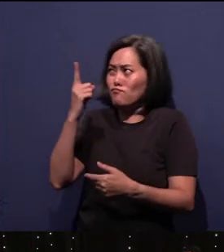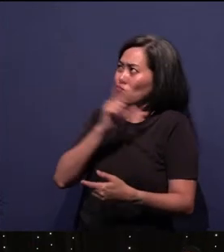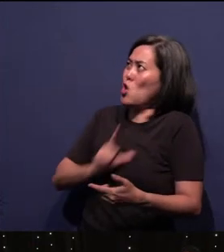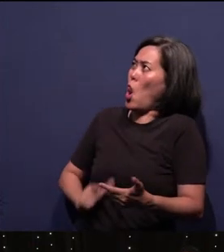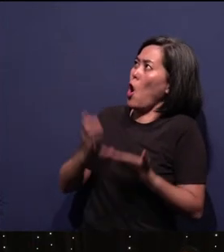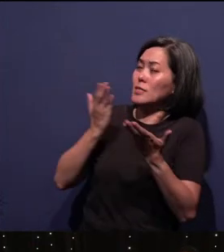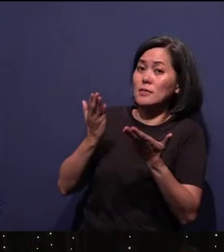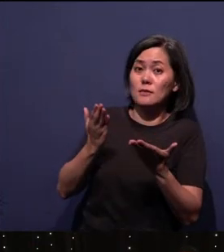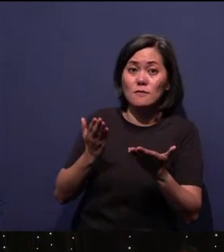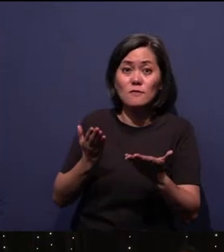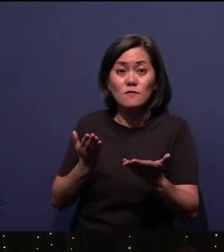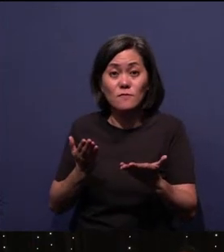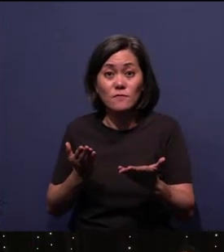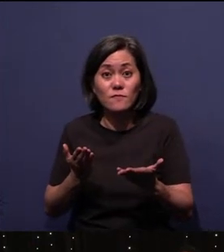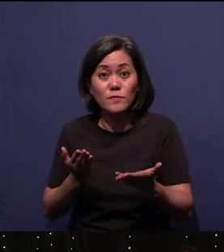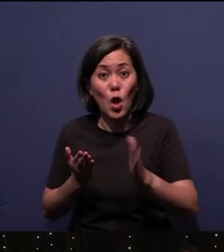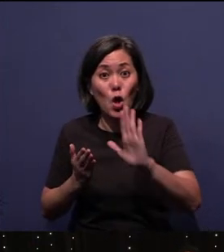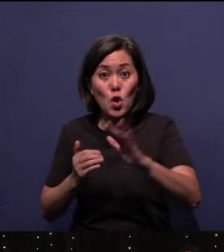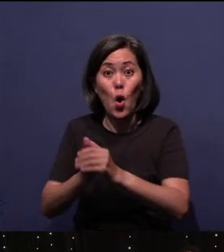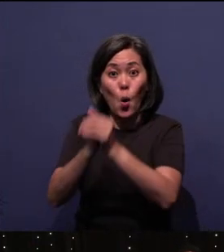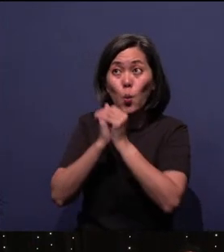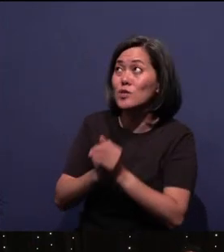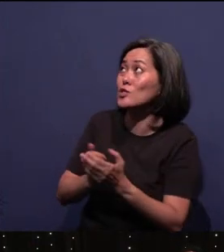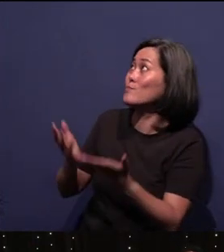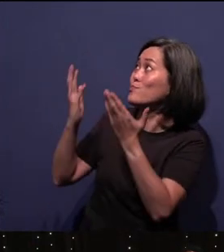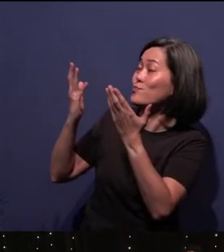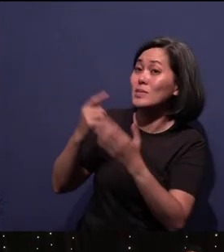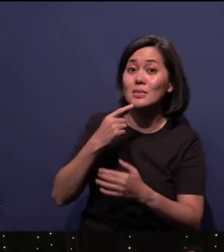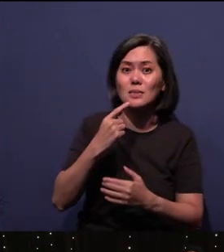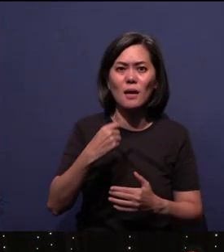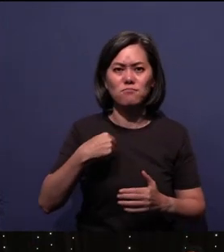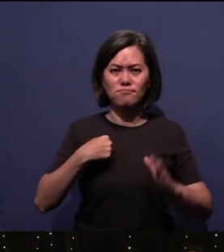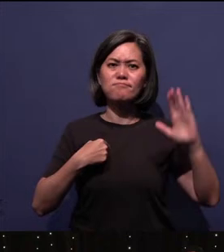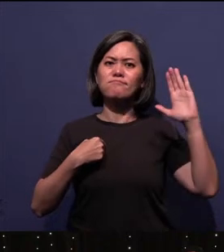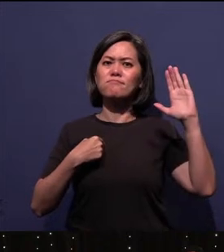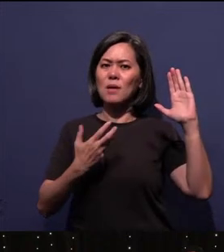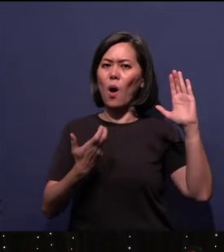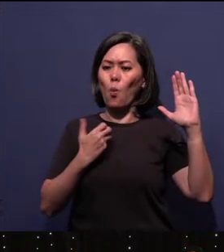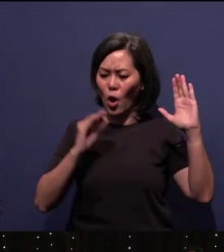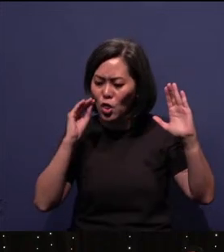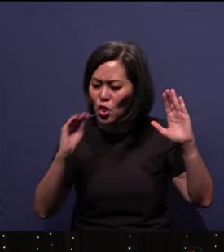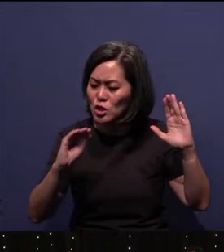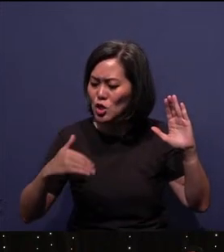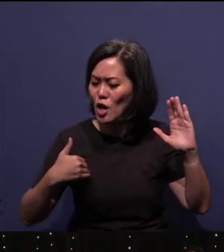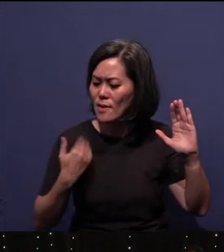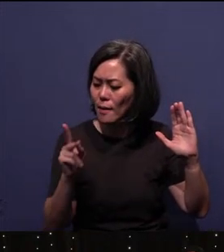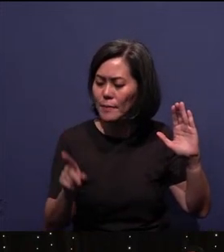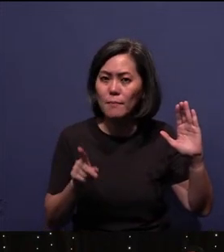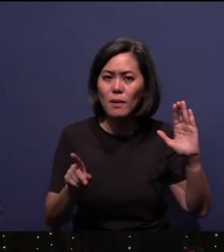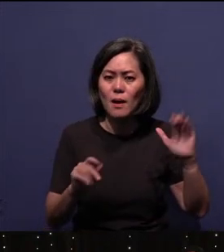Can you give your worship to the Lord by saying, I want to teach young people how to love the Lord,